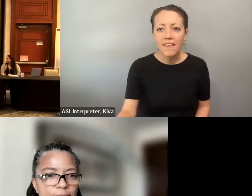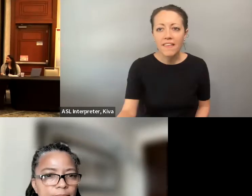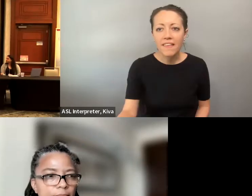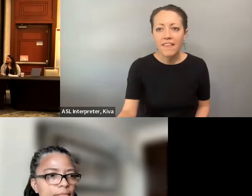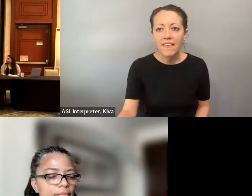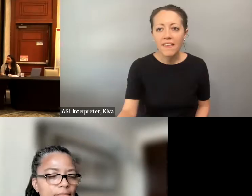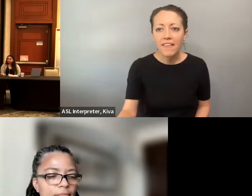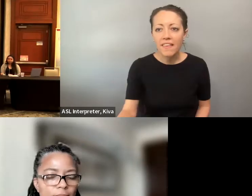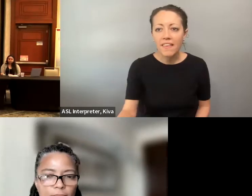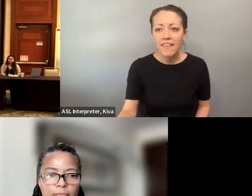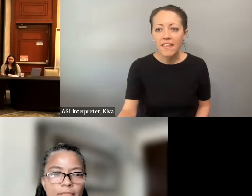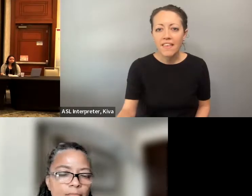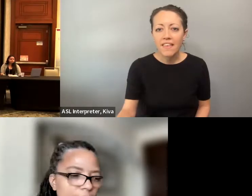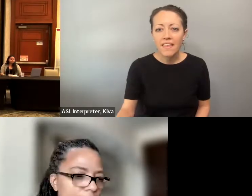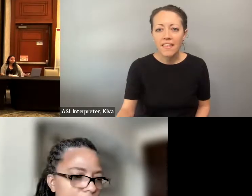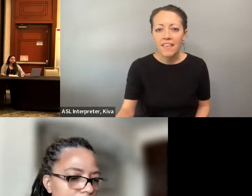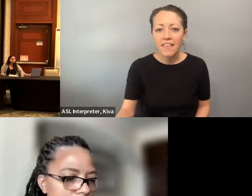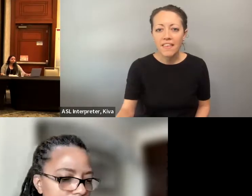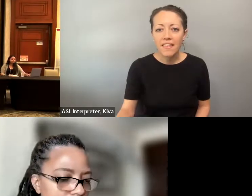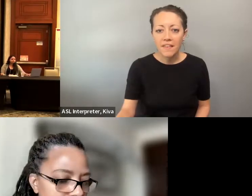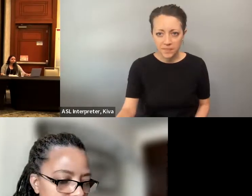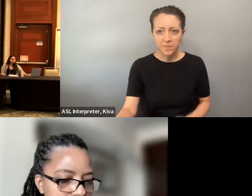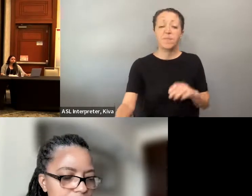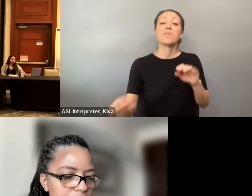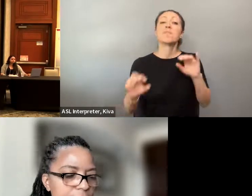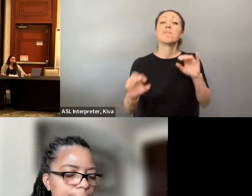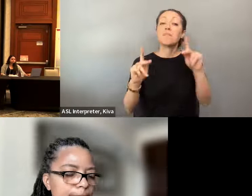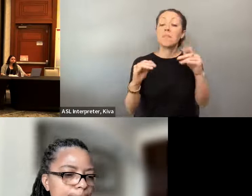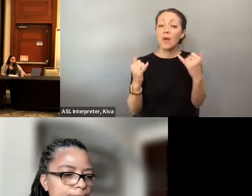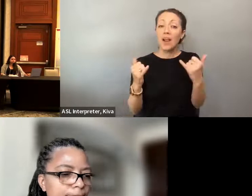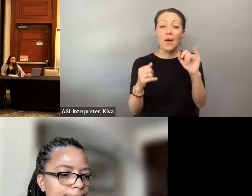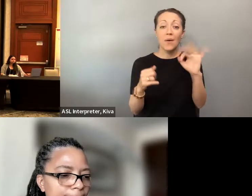So thank you all so much for being here. If you could just kind of reshare a little bit more about what work you do